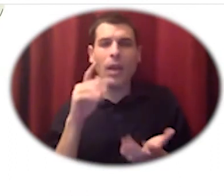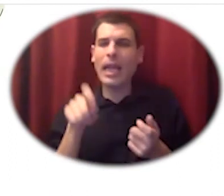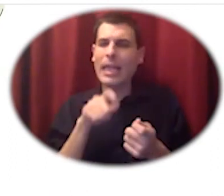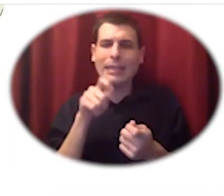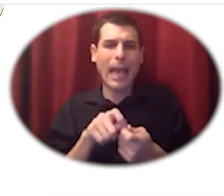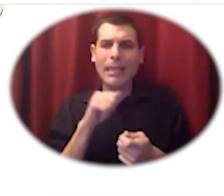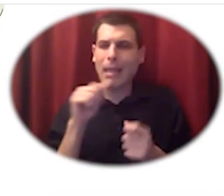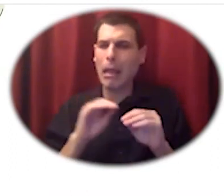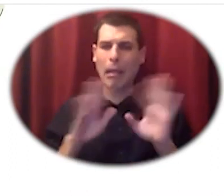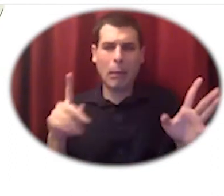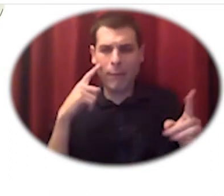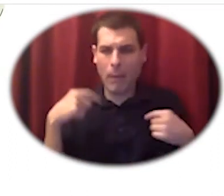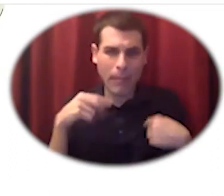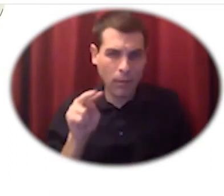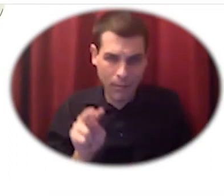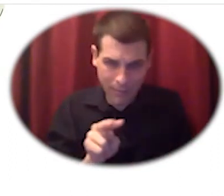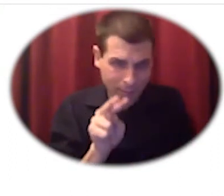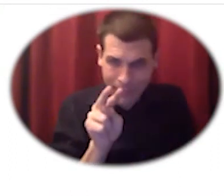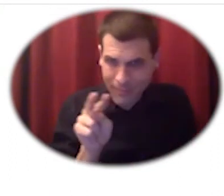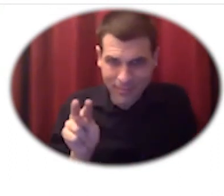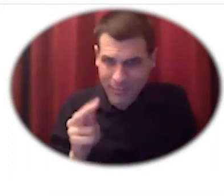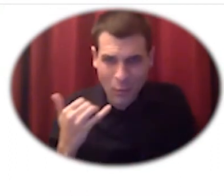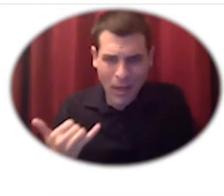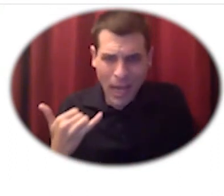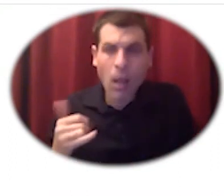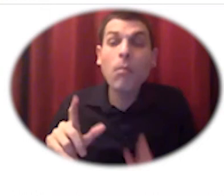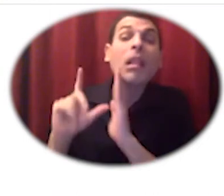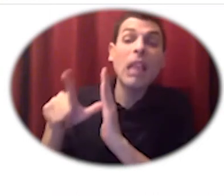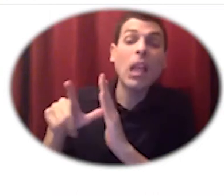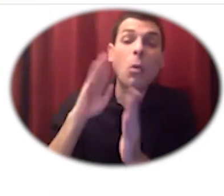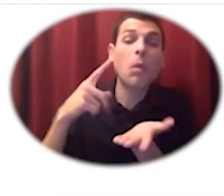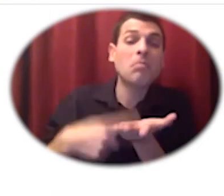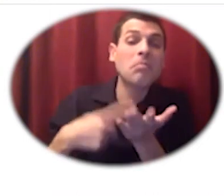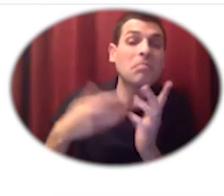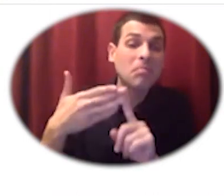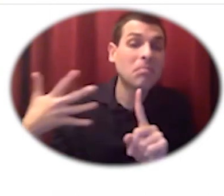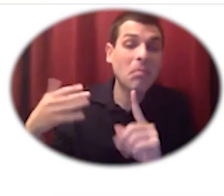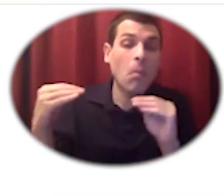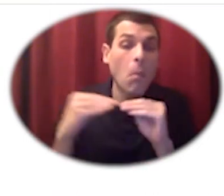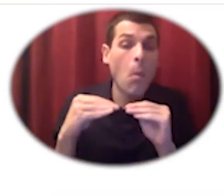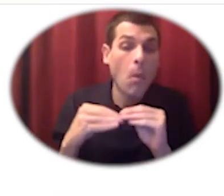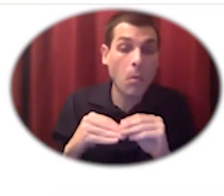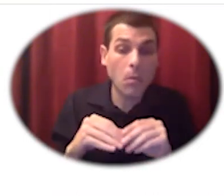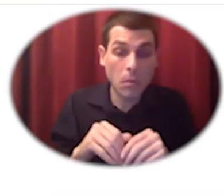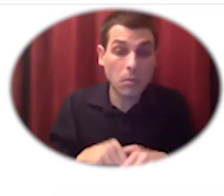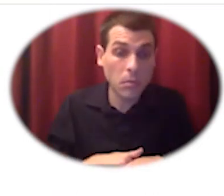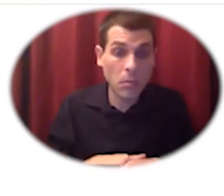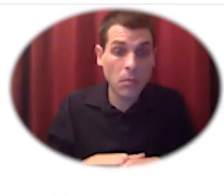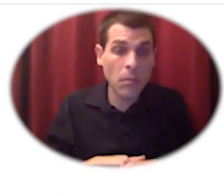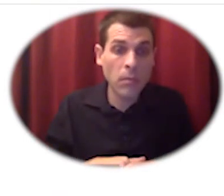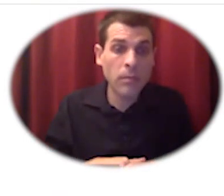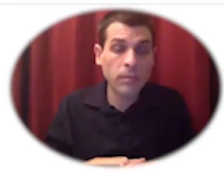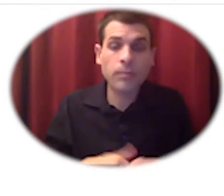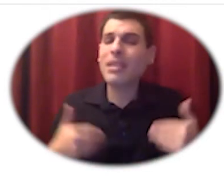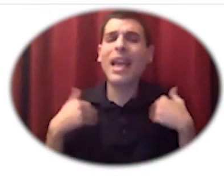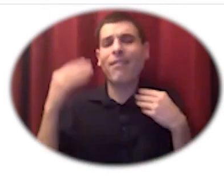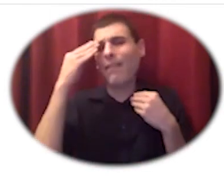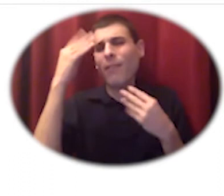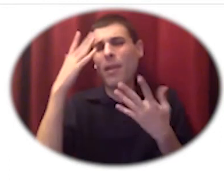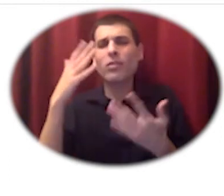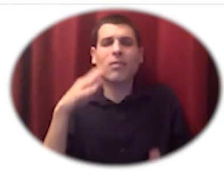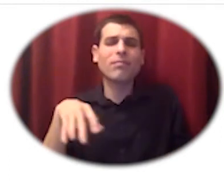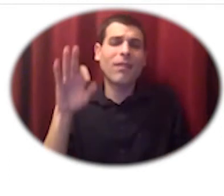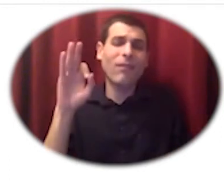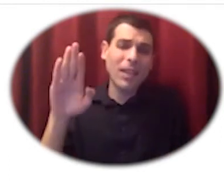further into it in other sessions and on facebook or slack or whatever communities